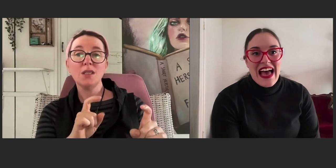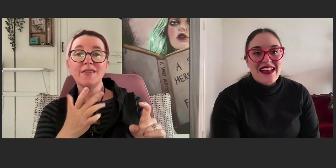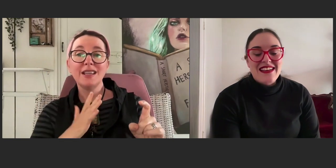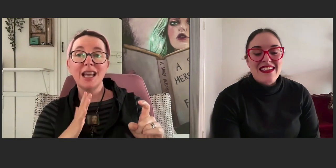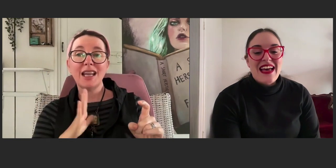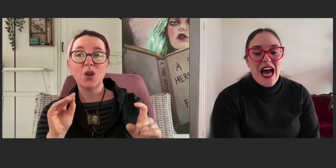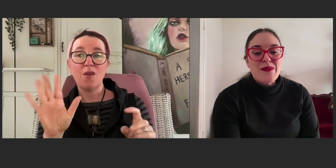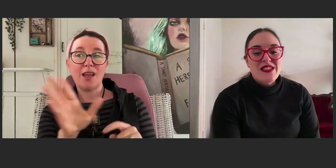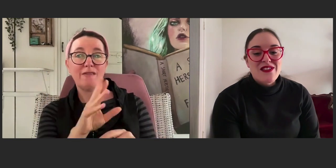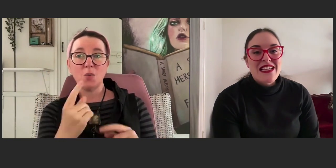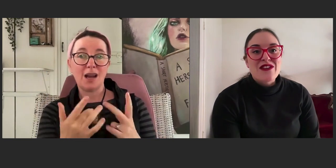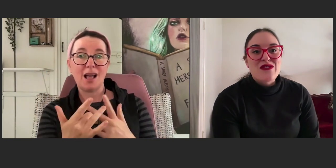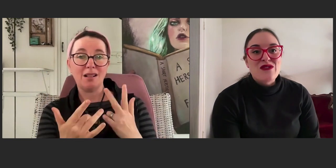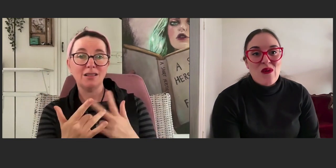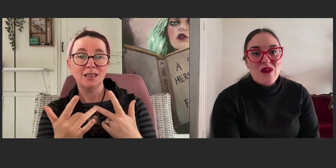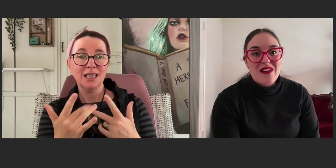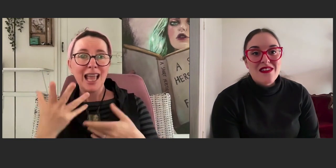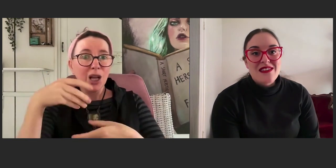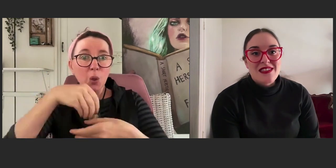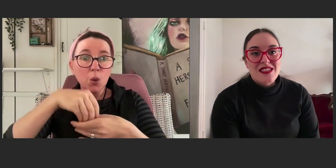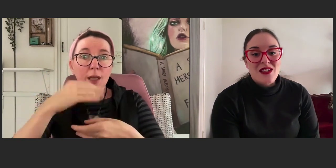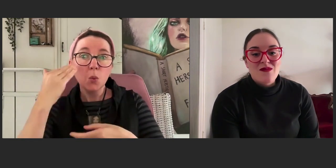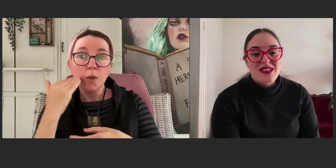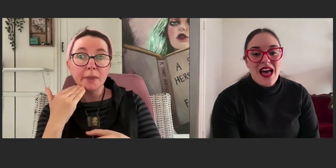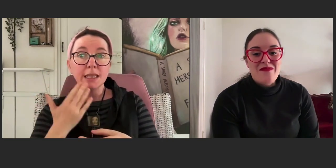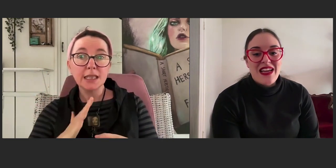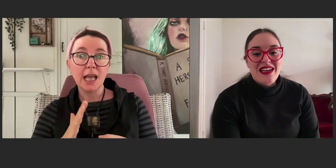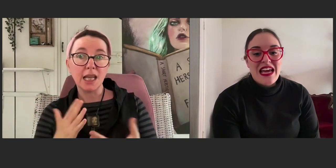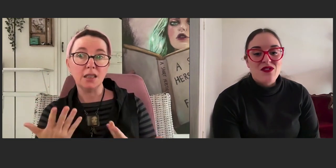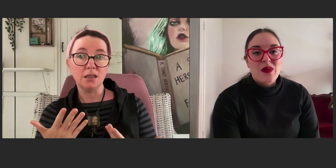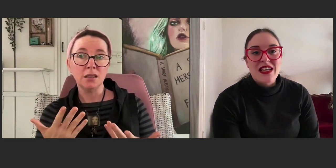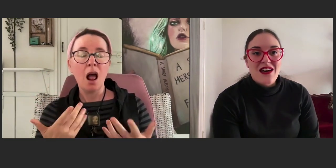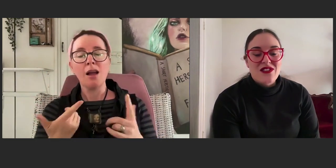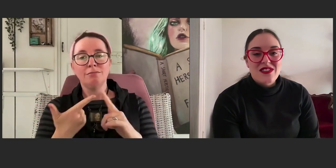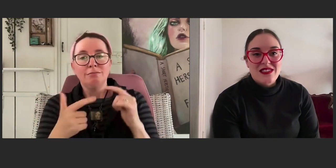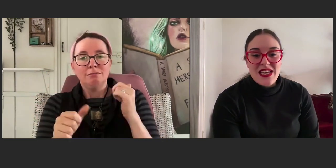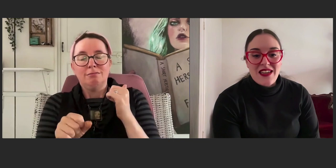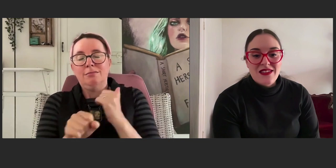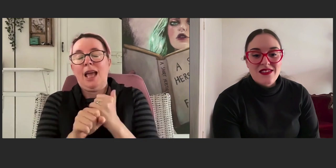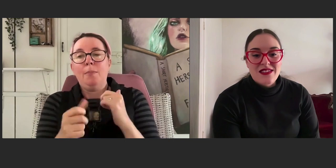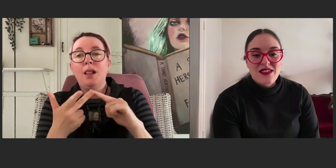and absolutely ignored systems that meet everyone else's needs,